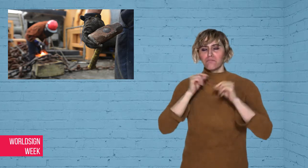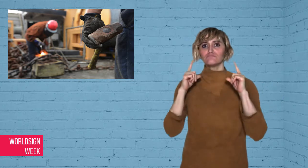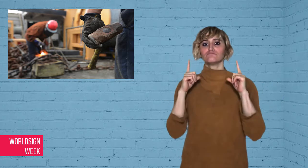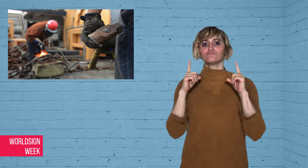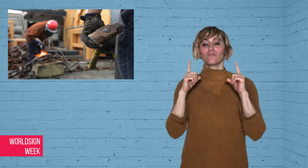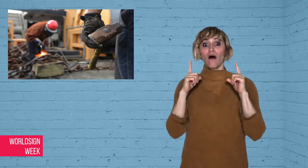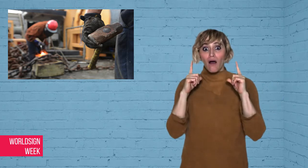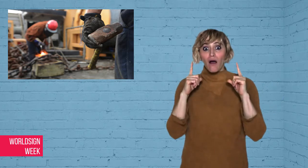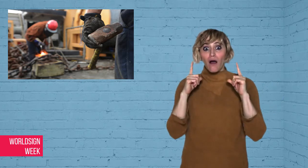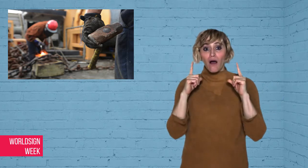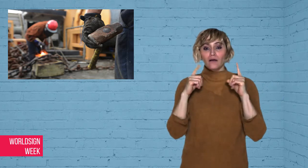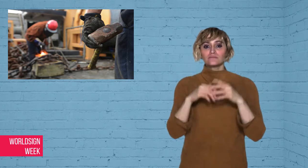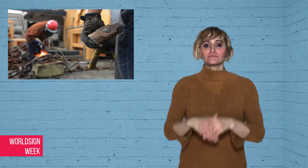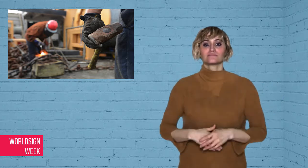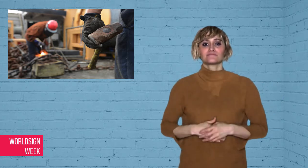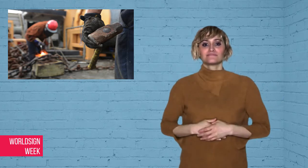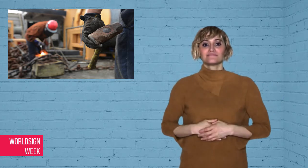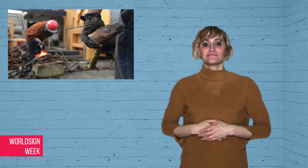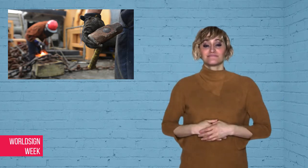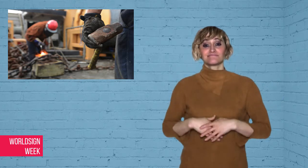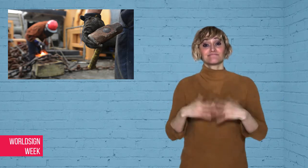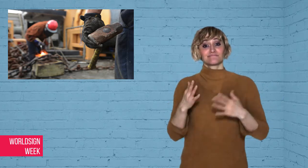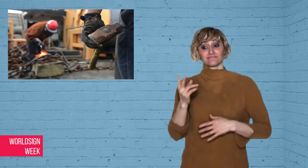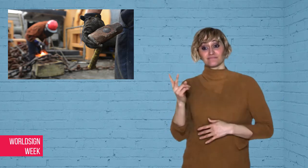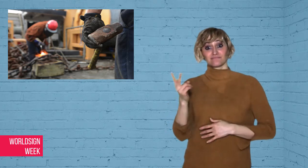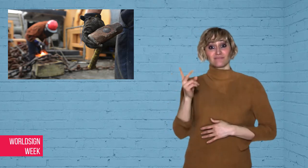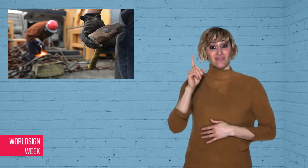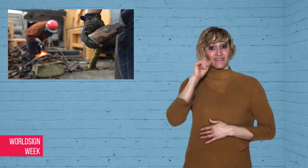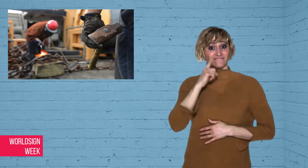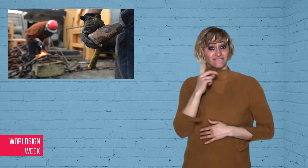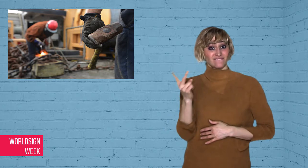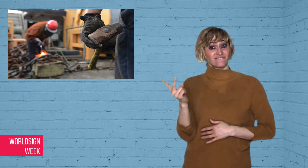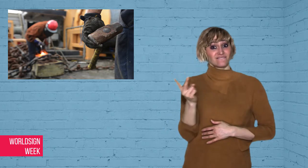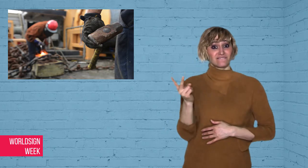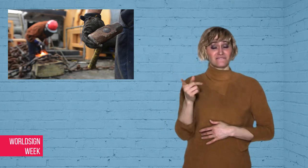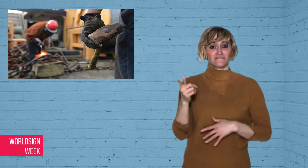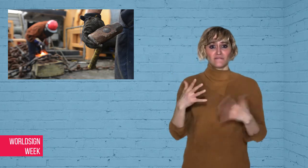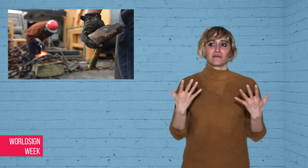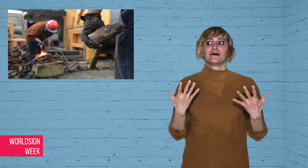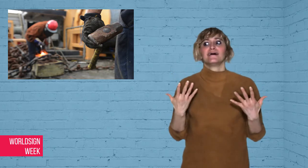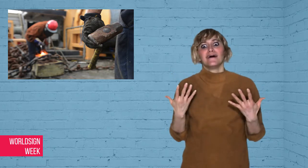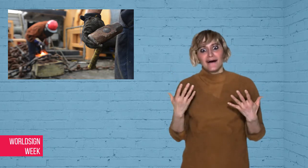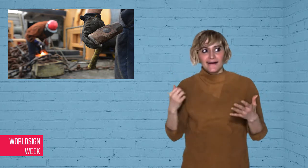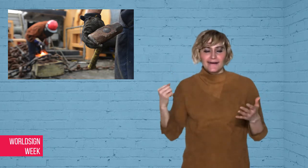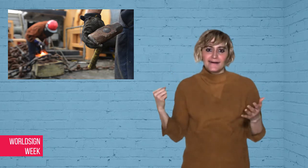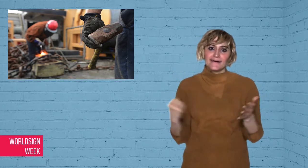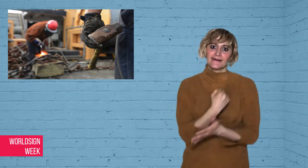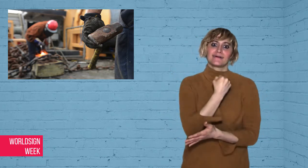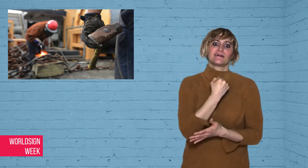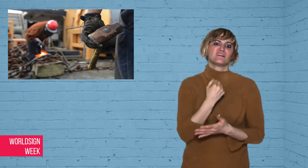“lucky to be deaf while sleeping,” on